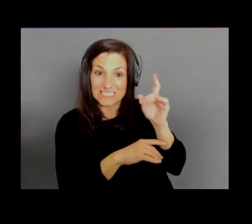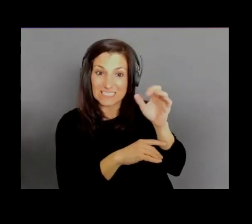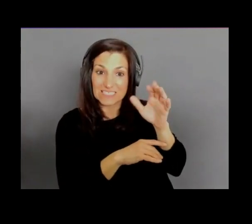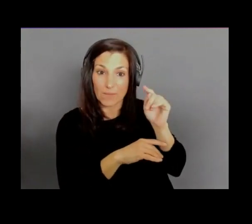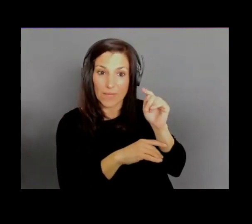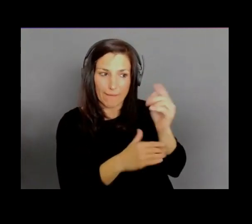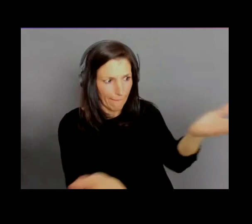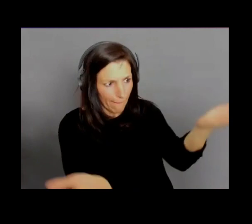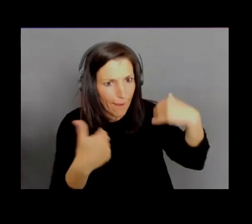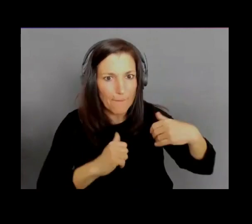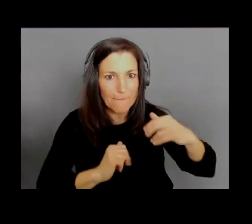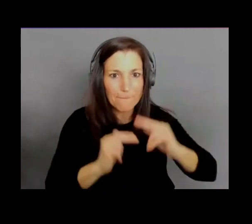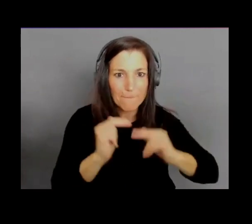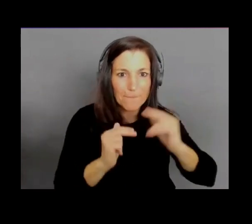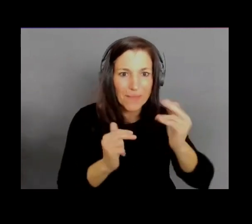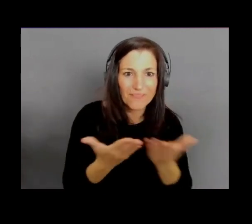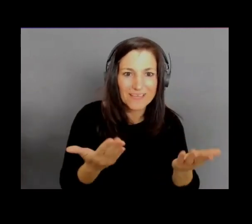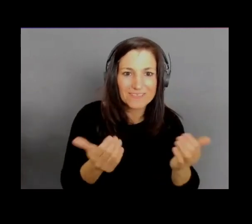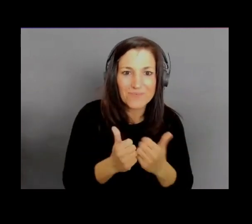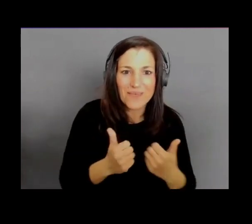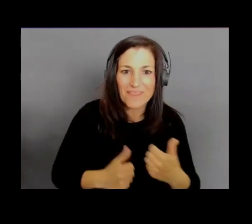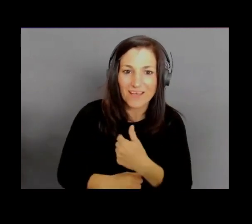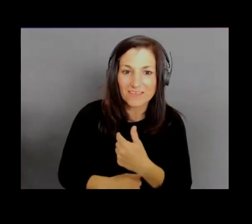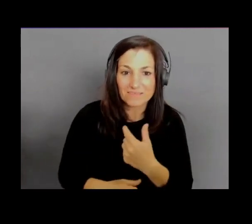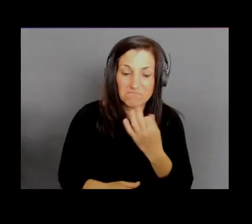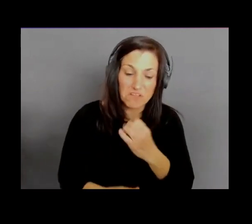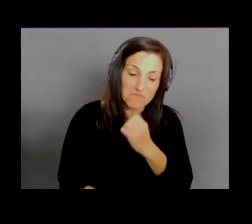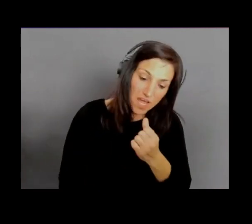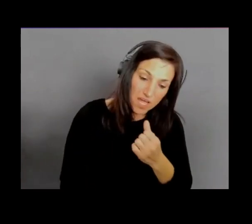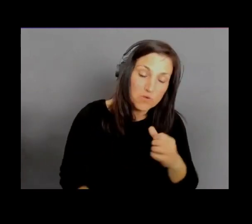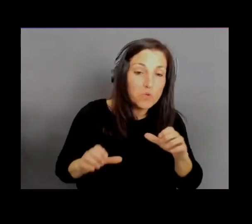If not, then we'll be doing this at re:Invent. We'll be doing it at other summits.